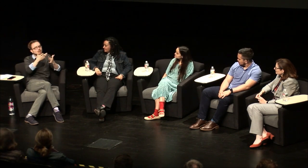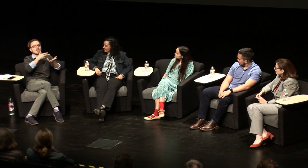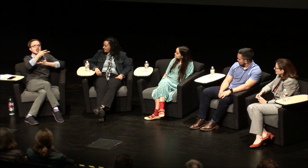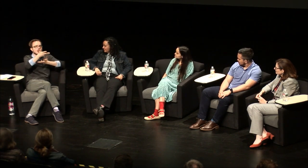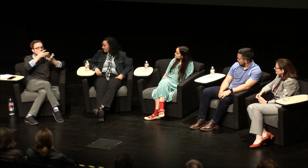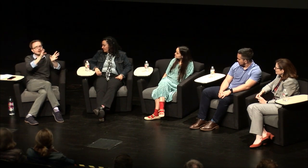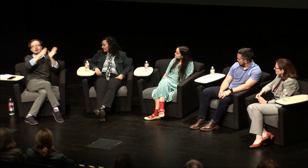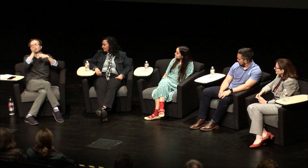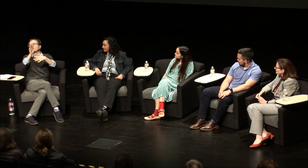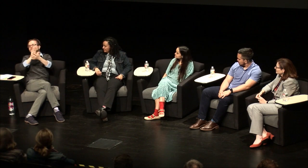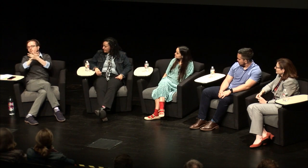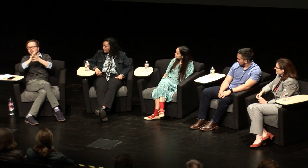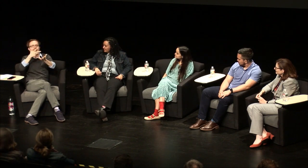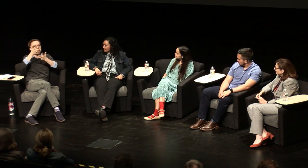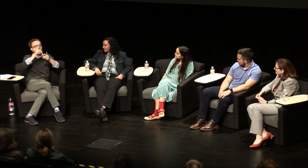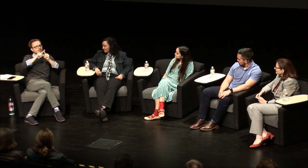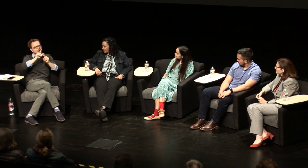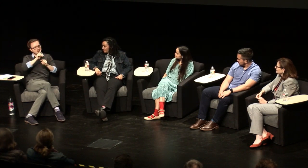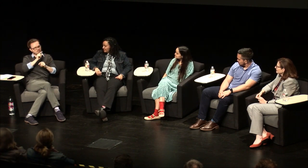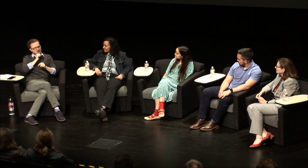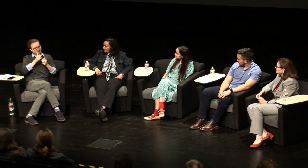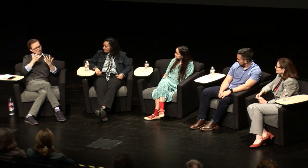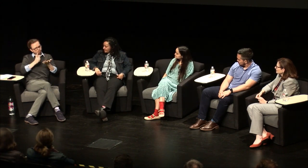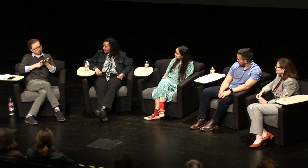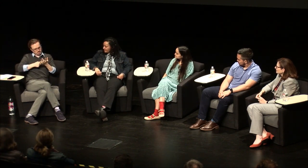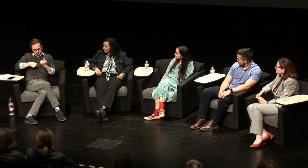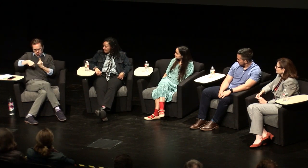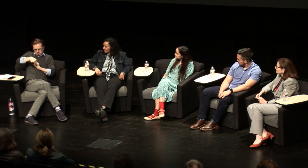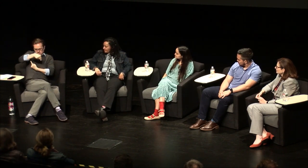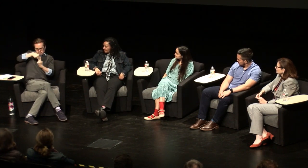deaf people will talk about how you know that the interaction with their teachers